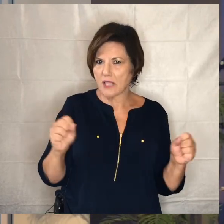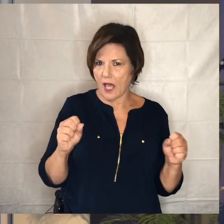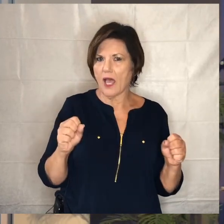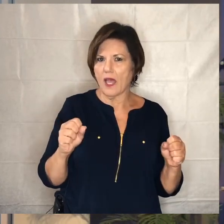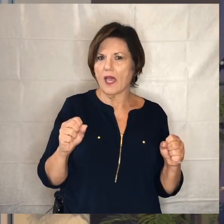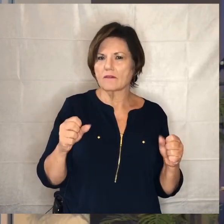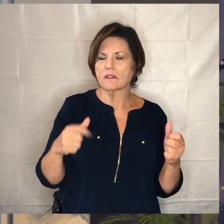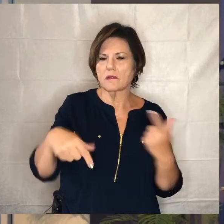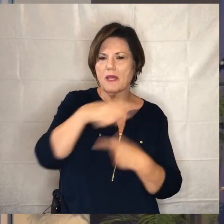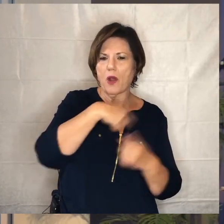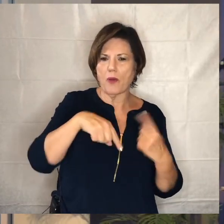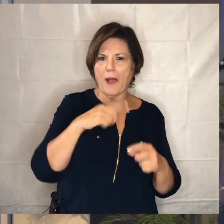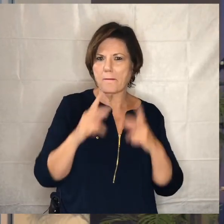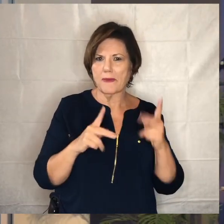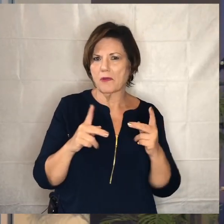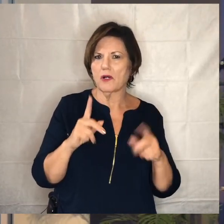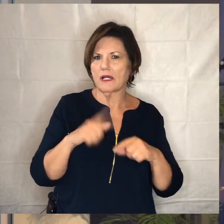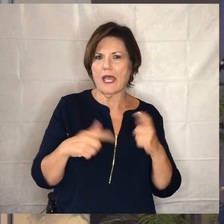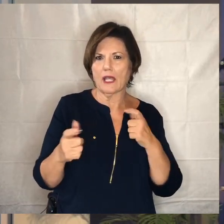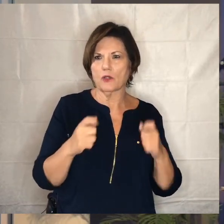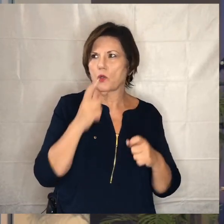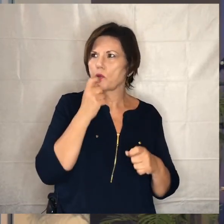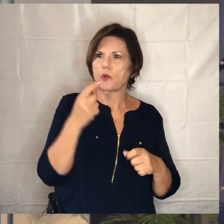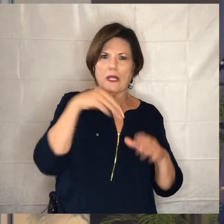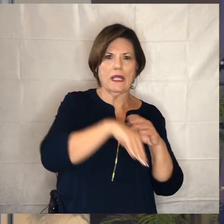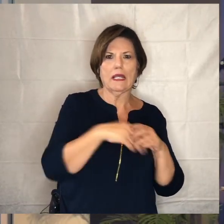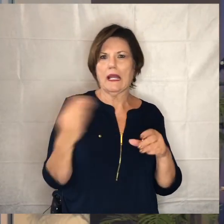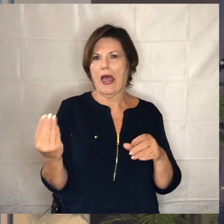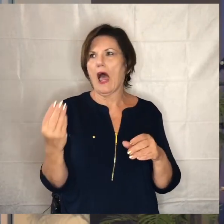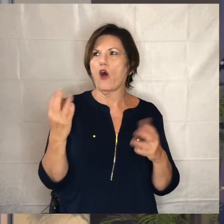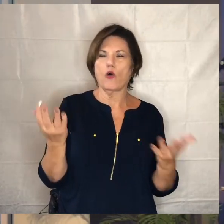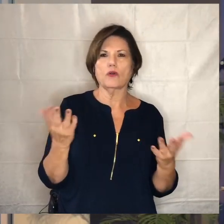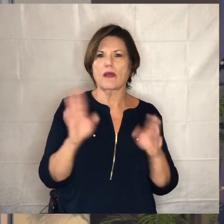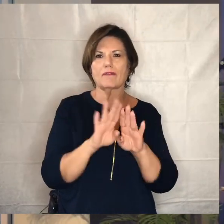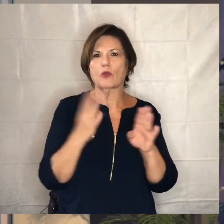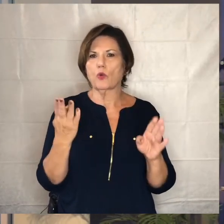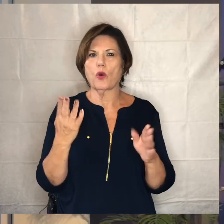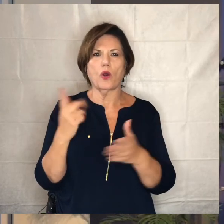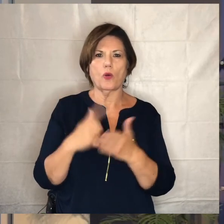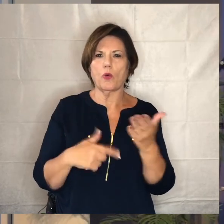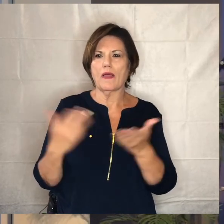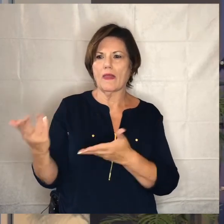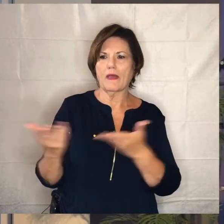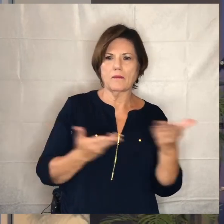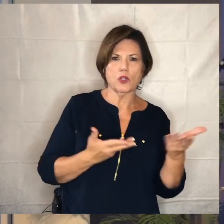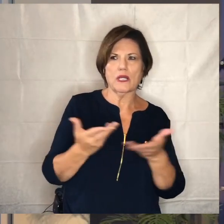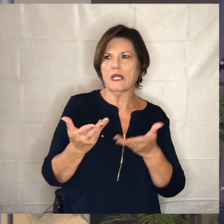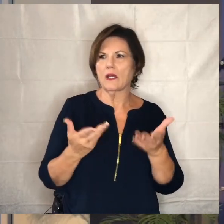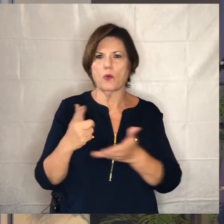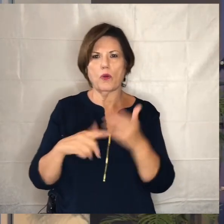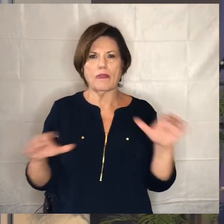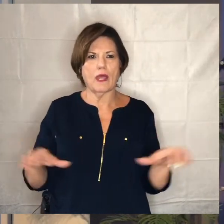around folks and we can't really control who comes in and out the door and what kinds of things that they would be doing as they come in and so